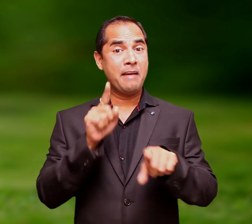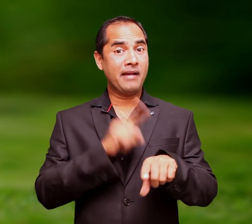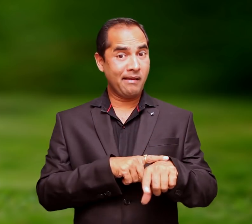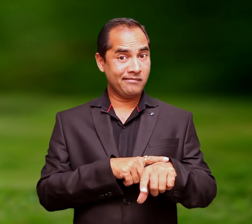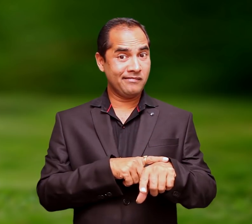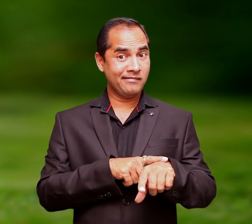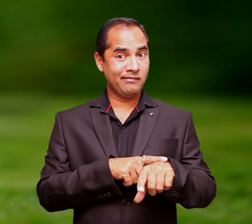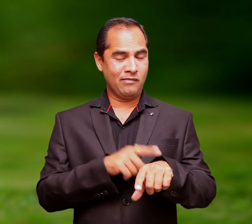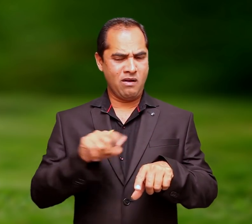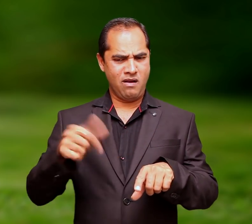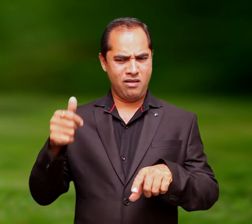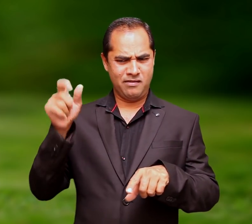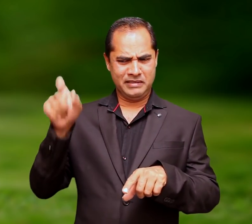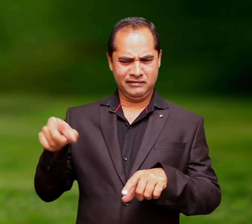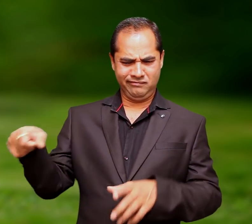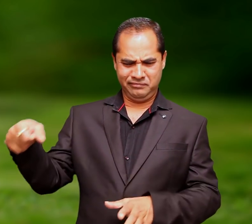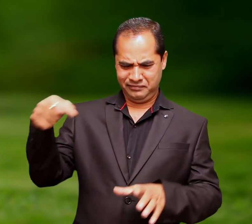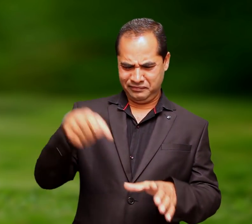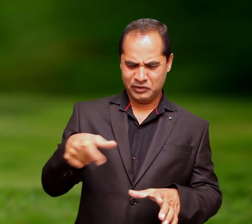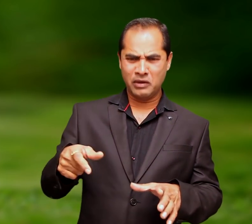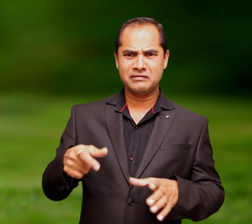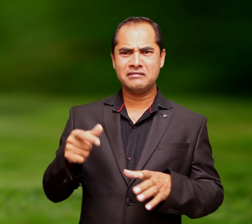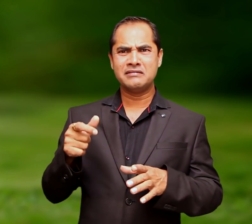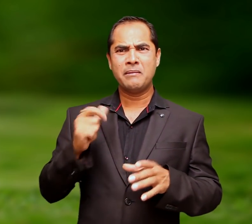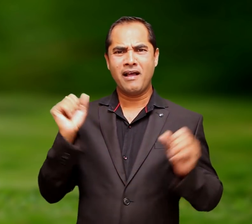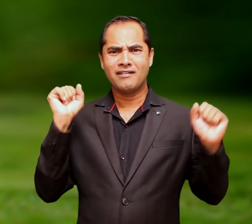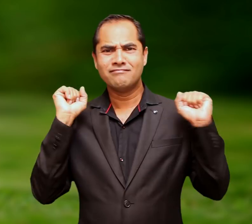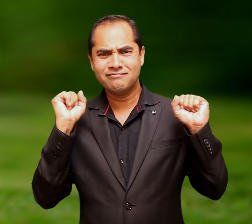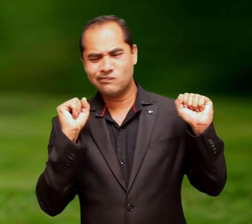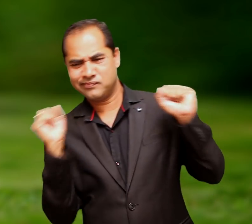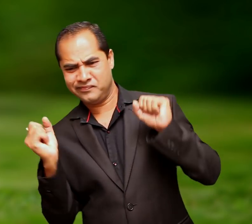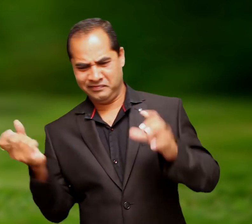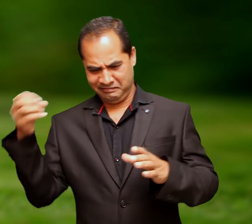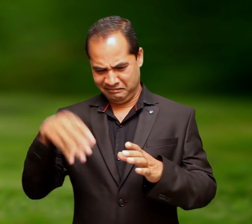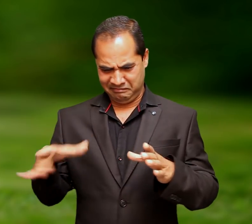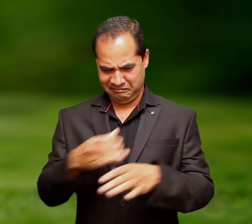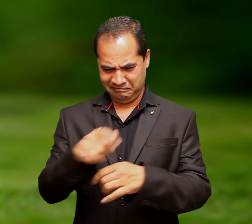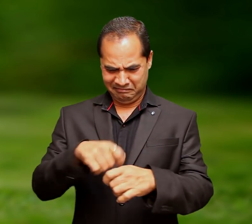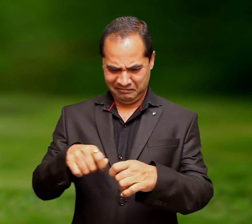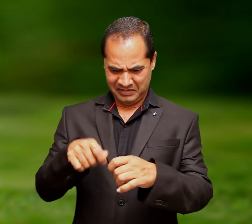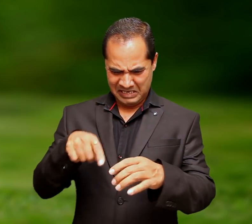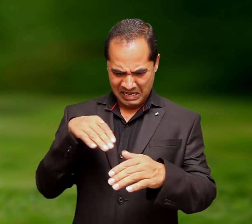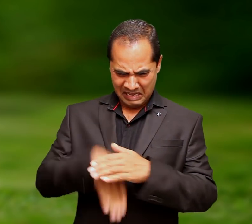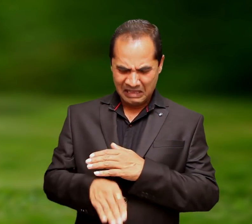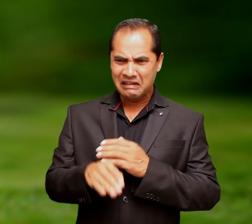At the same time, I also received a sack by two Arabs in which there was something moving .